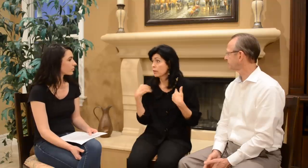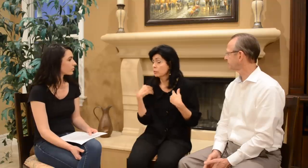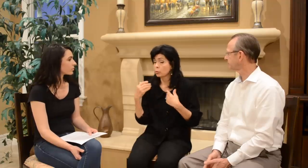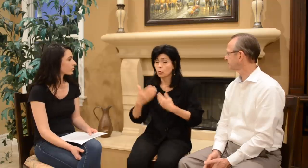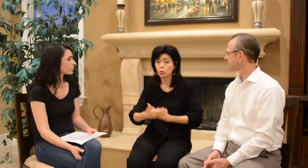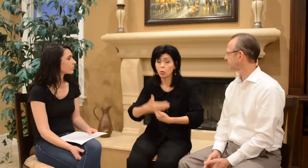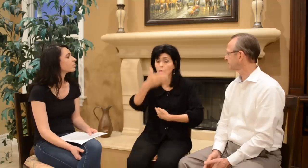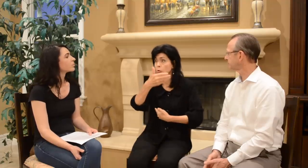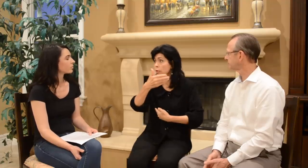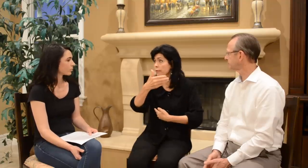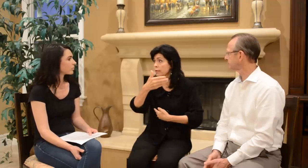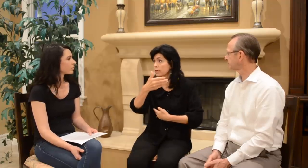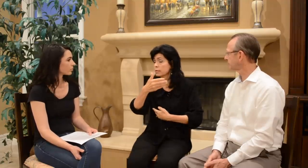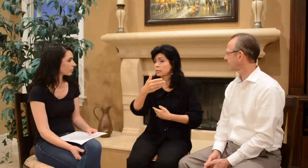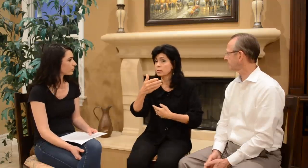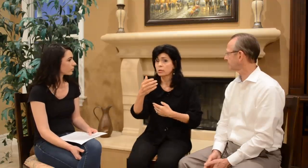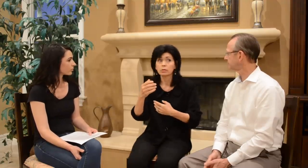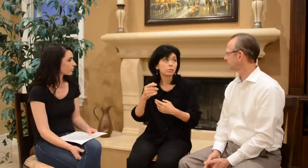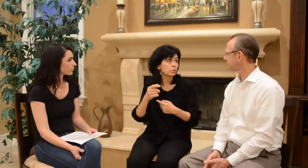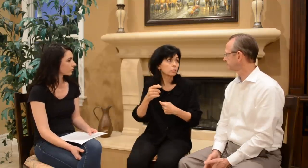Always had to hold you like this.